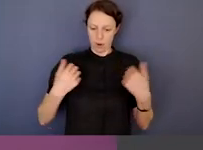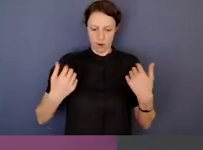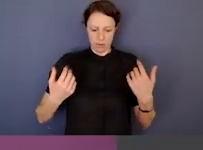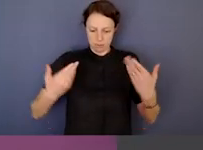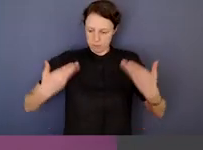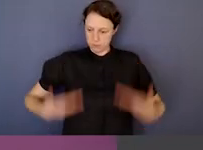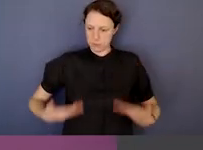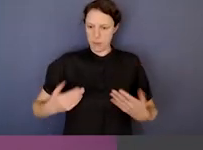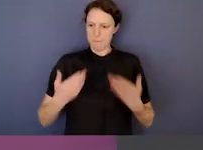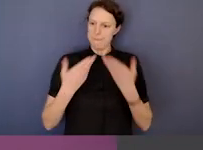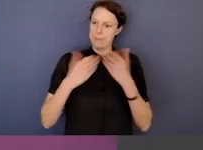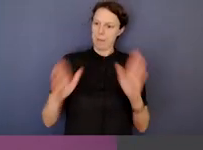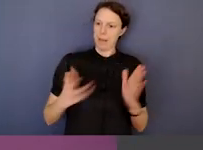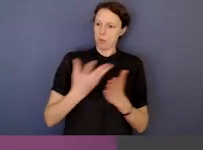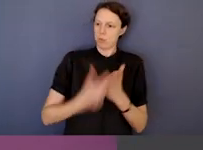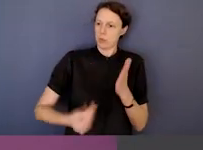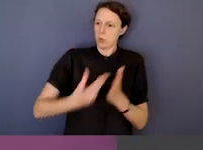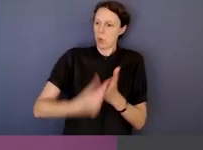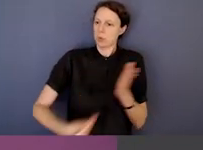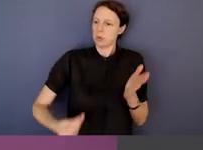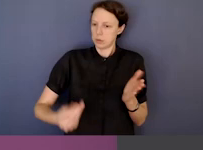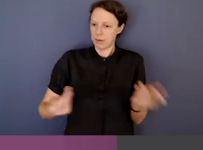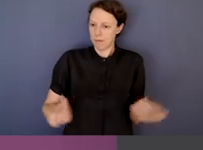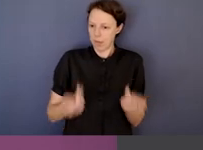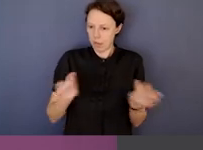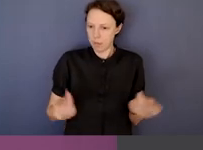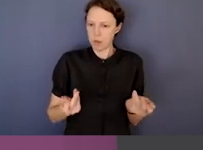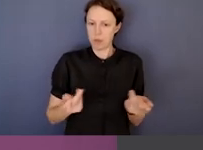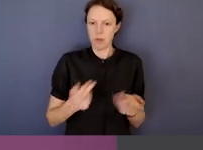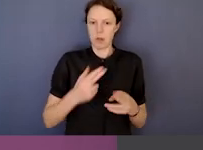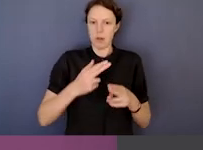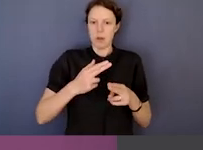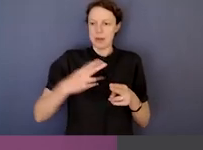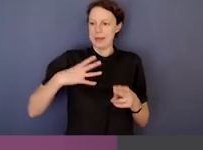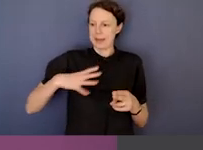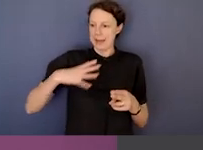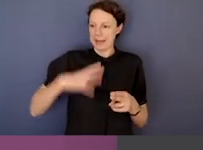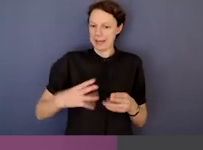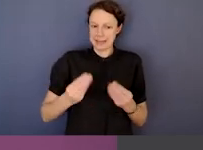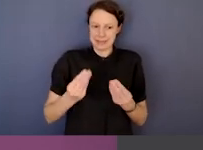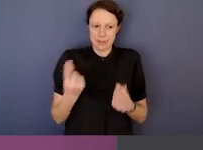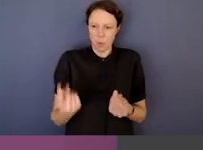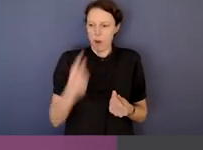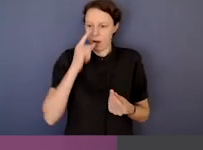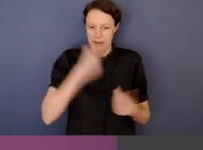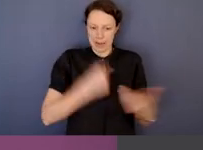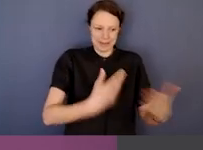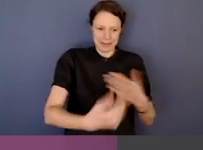appropriate resourced and empowered bodies to deal with conduct at each point in that spectrum.